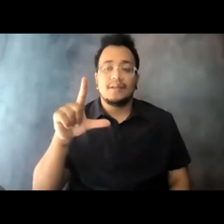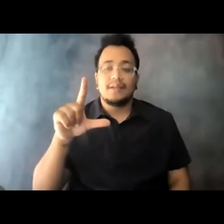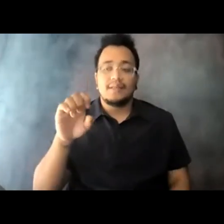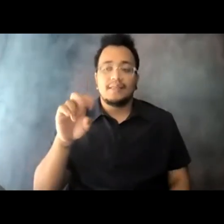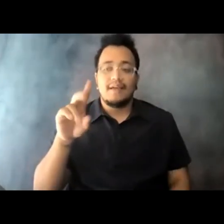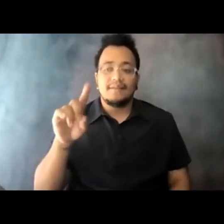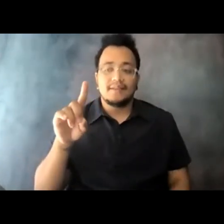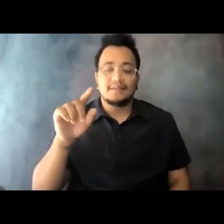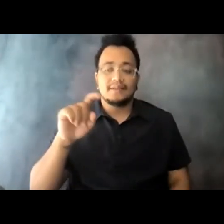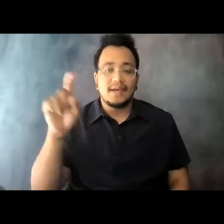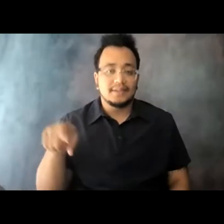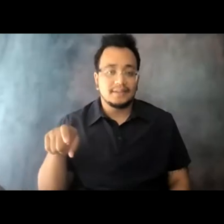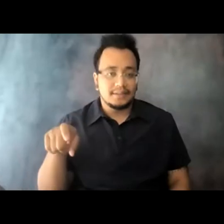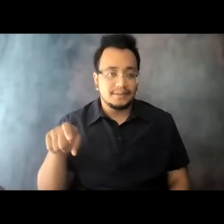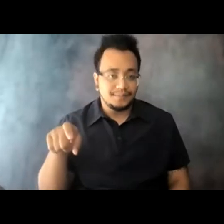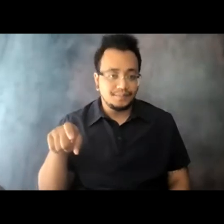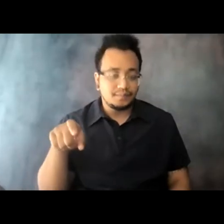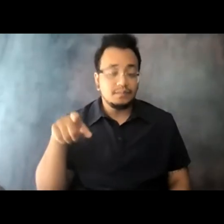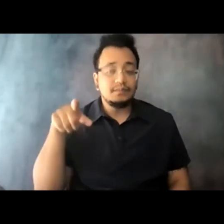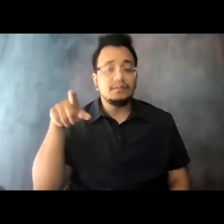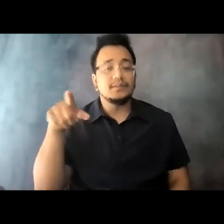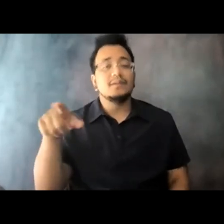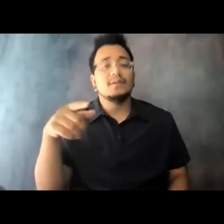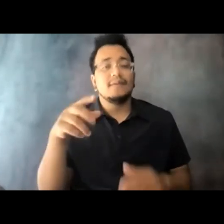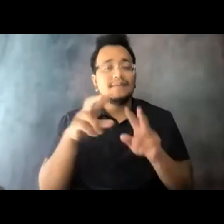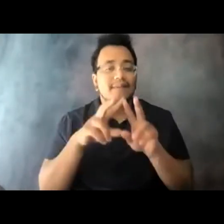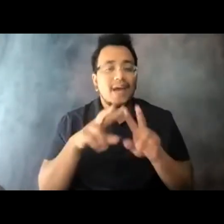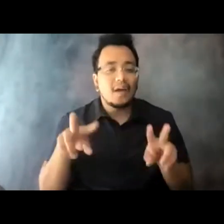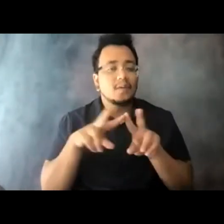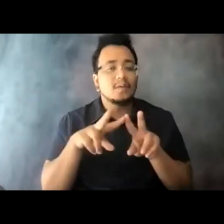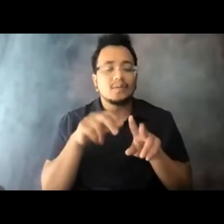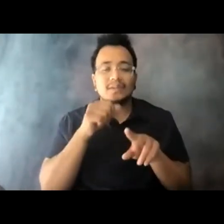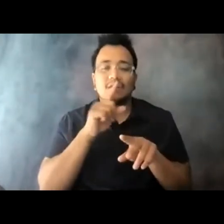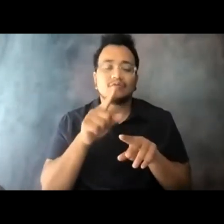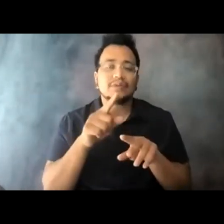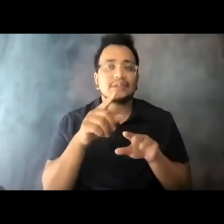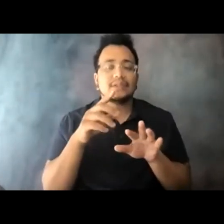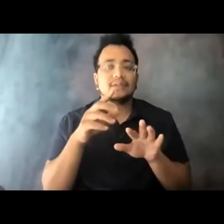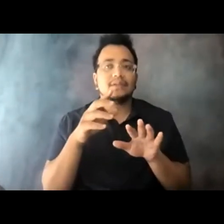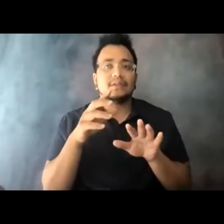15:14:02 When we're talking about value over volume, what speaks more to value than a system